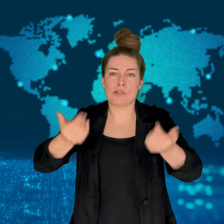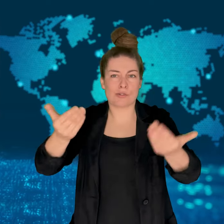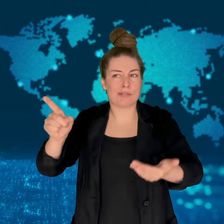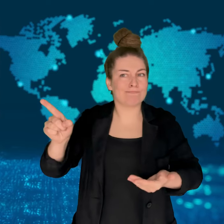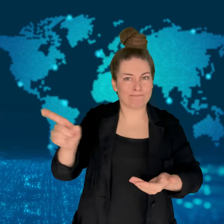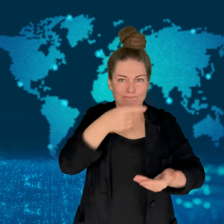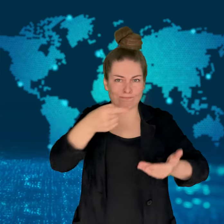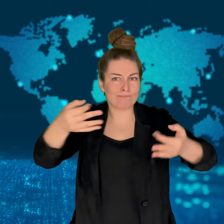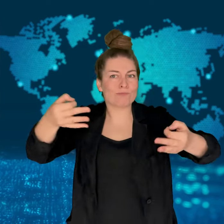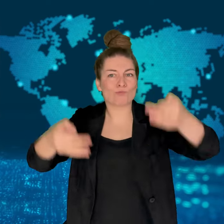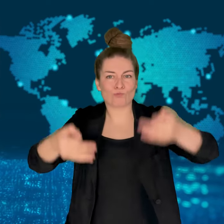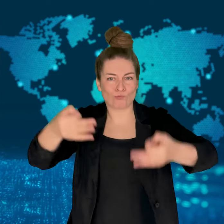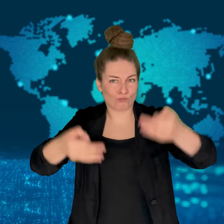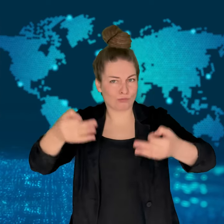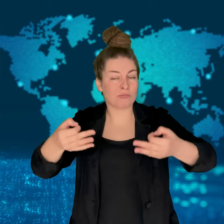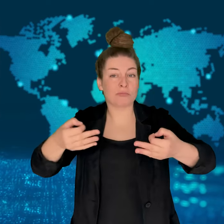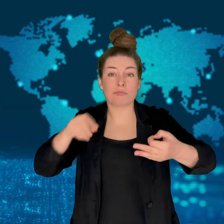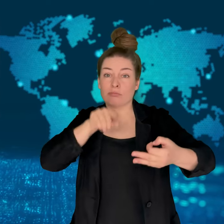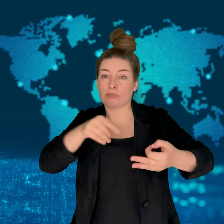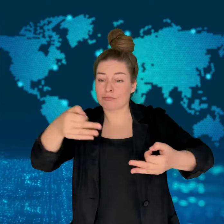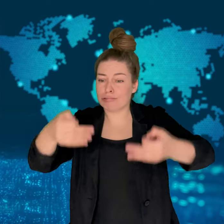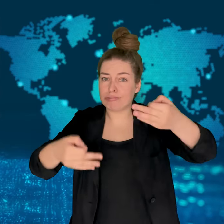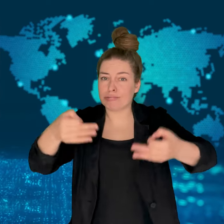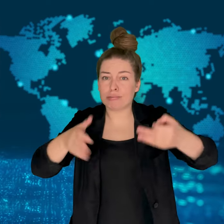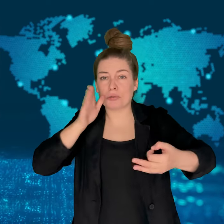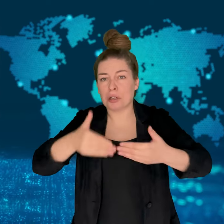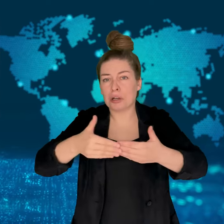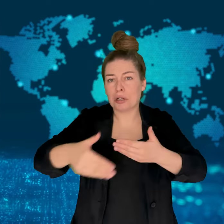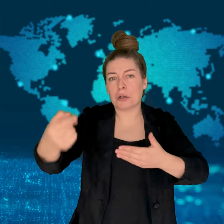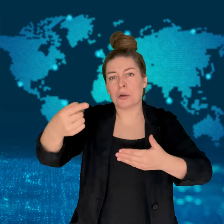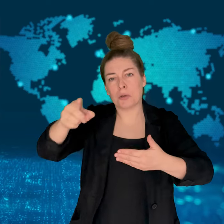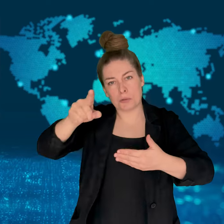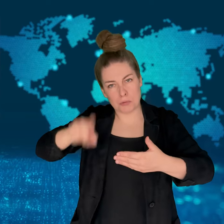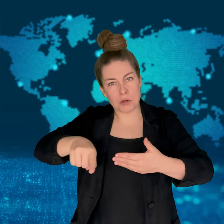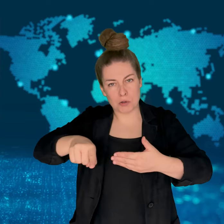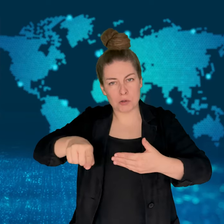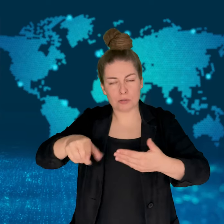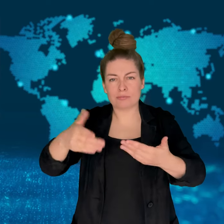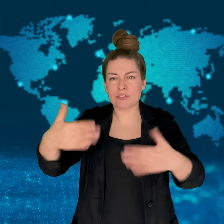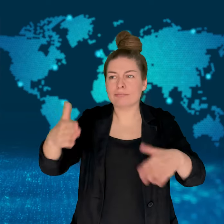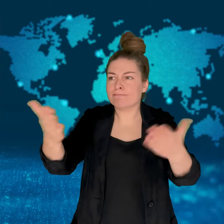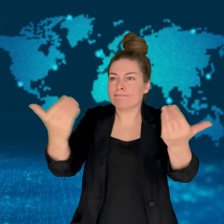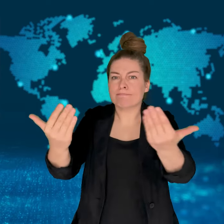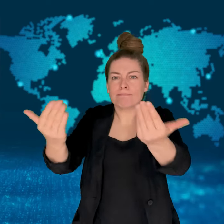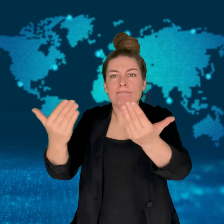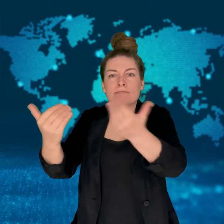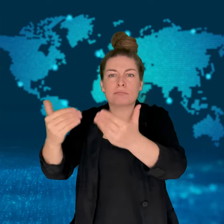Court proceedings are expected to last a month and will include